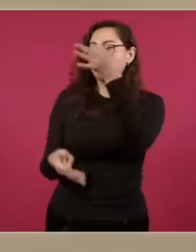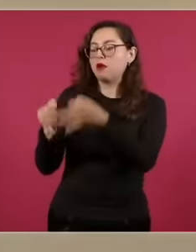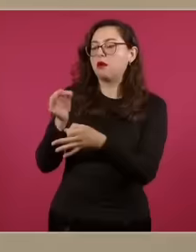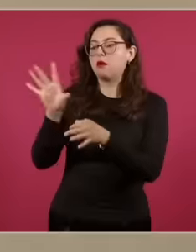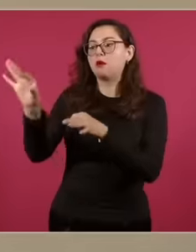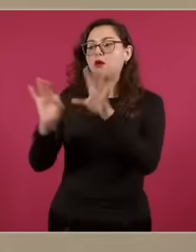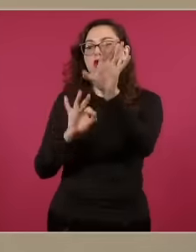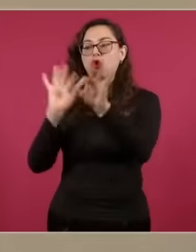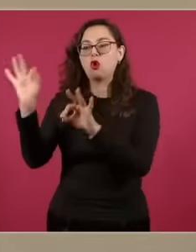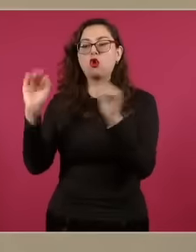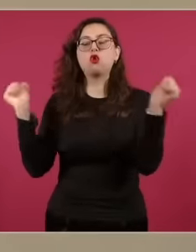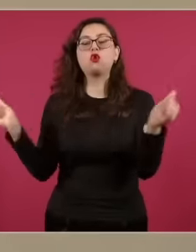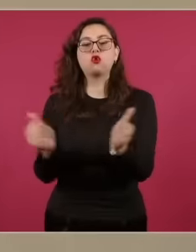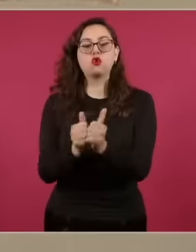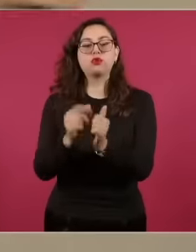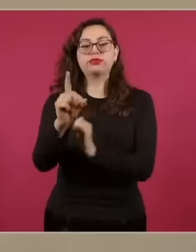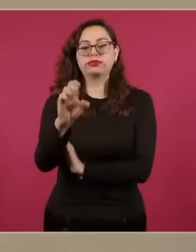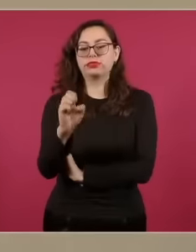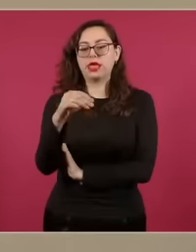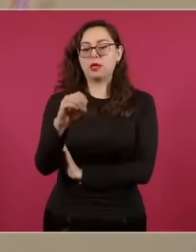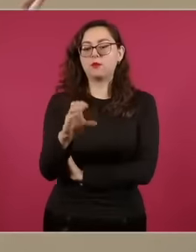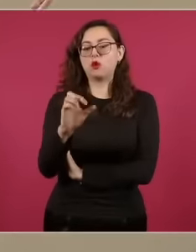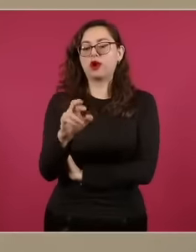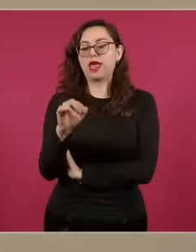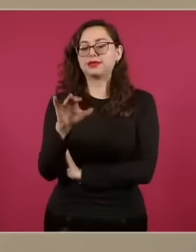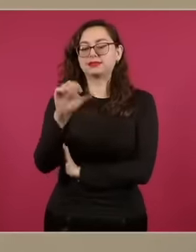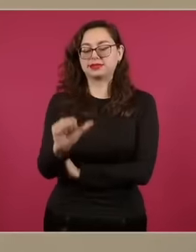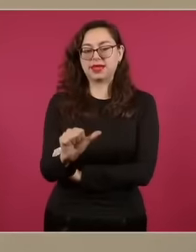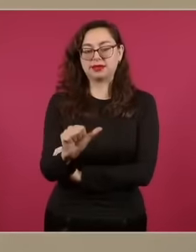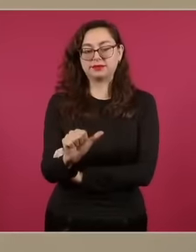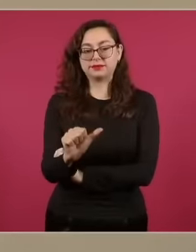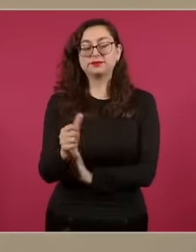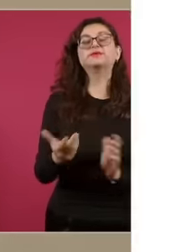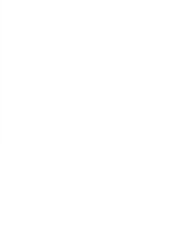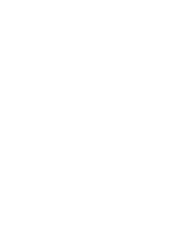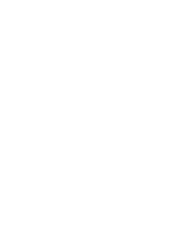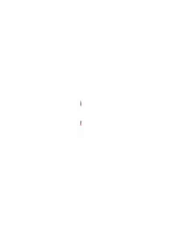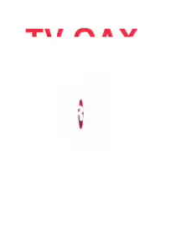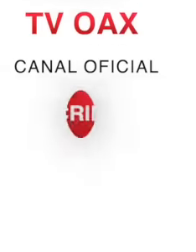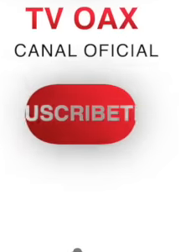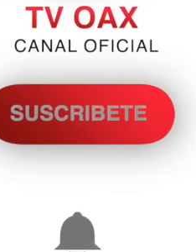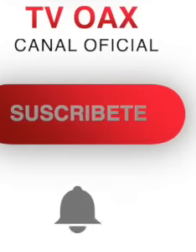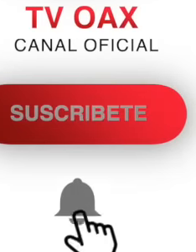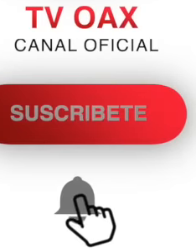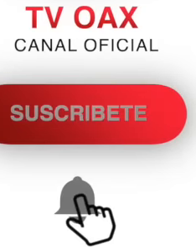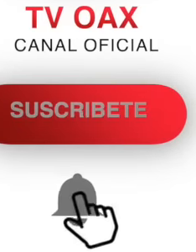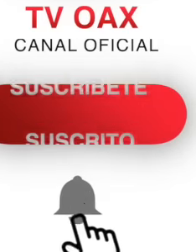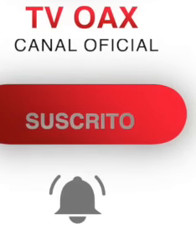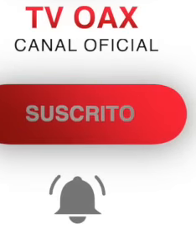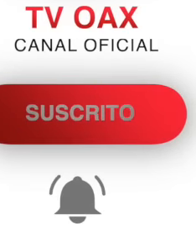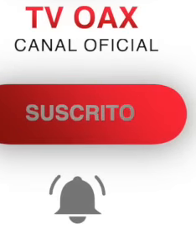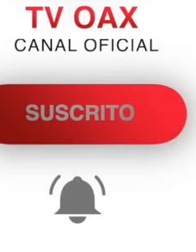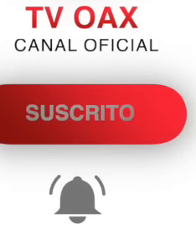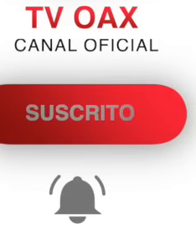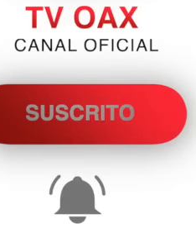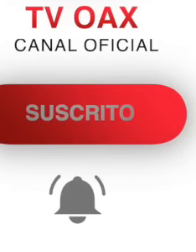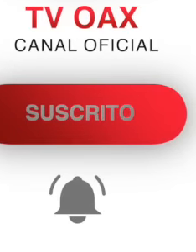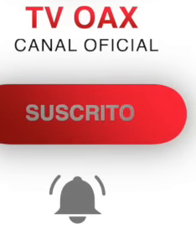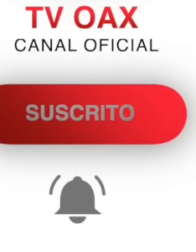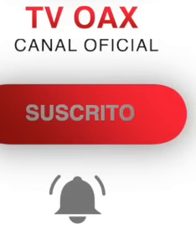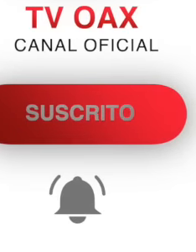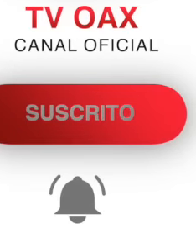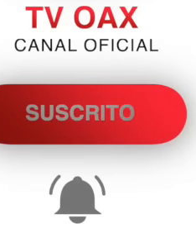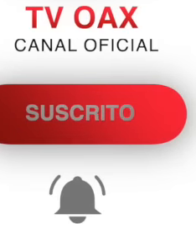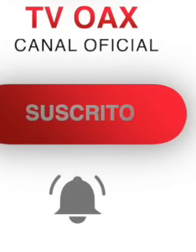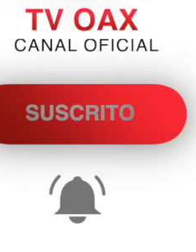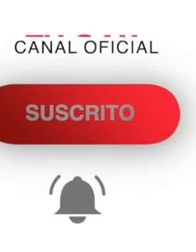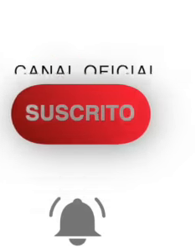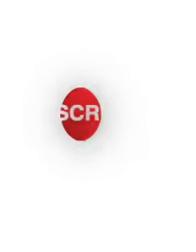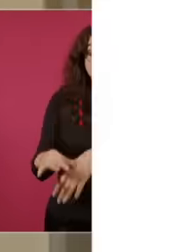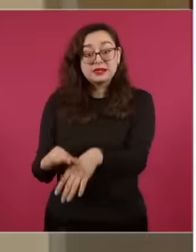to elect the judicial power now so that this reform is a reality for all We know that